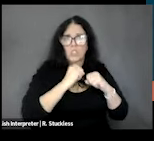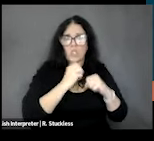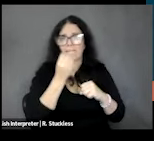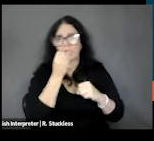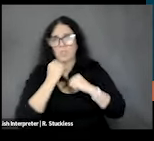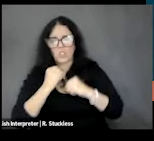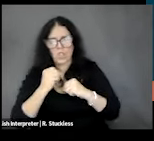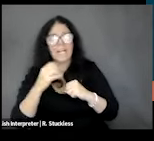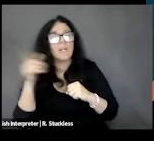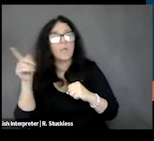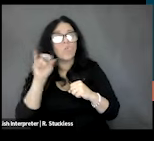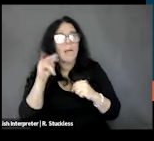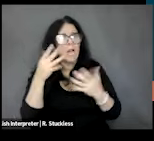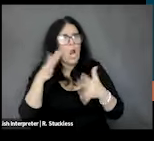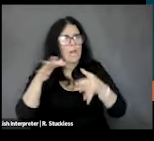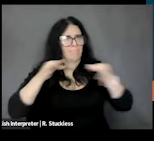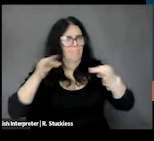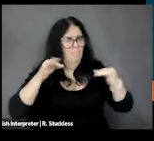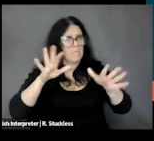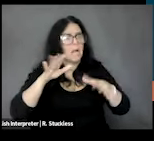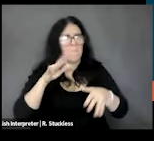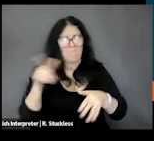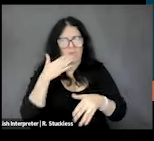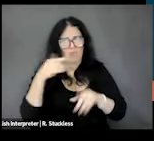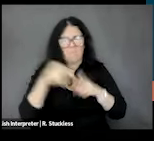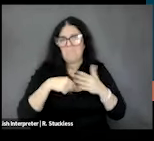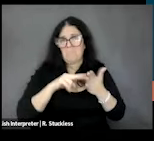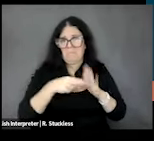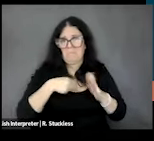review earlier, so we don't need to spend too much time here. Basically, you know, these two